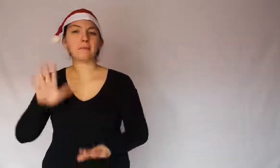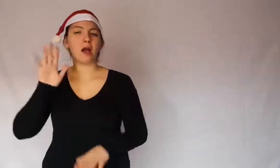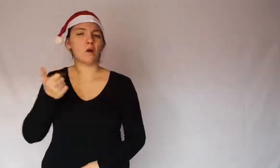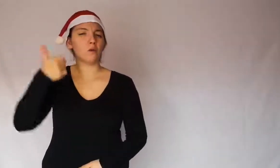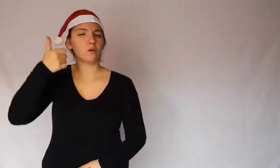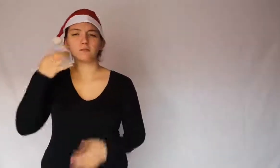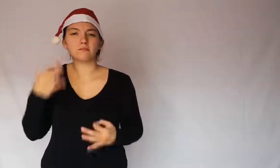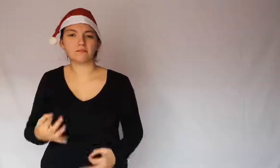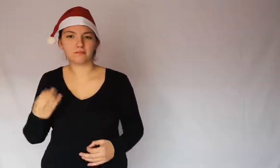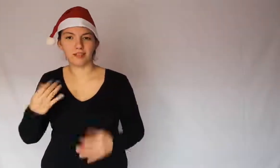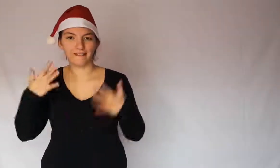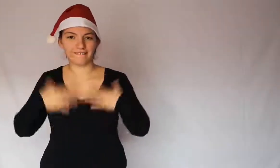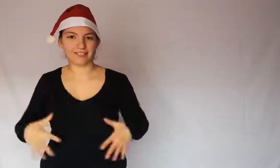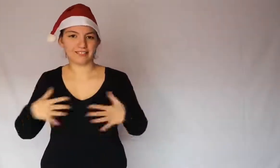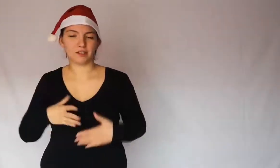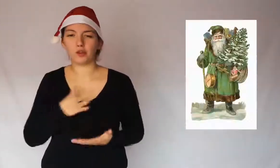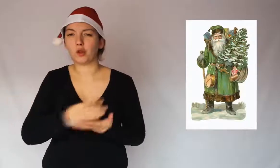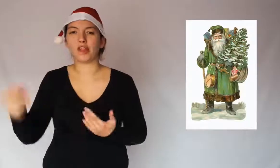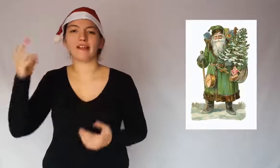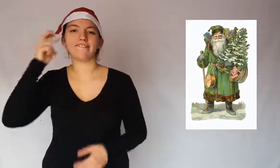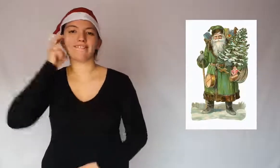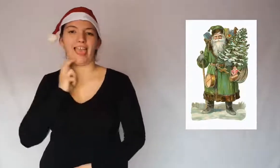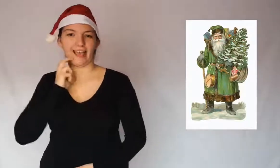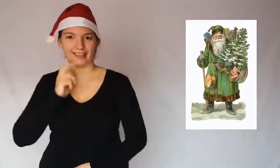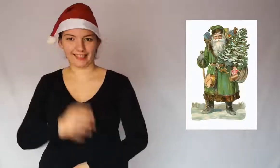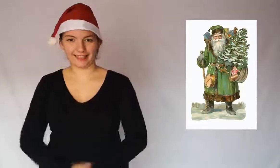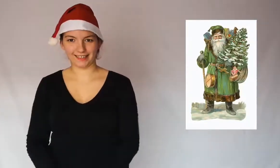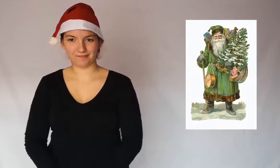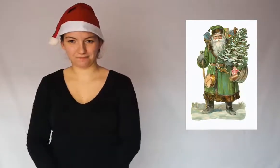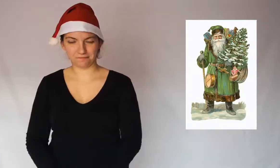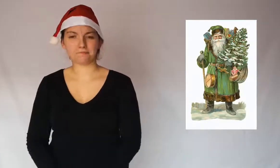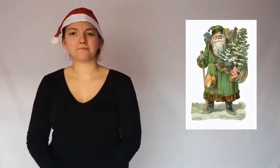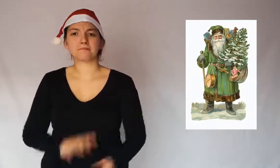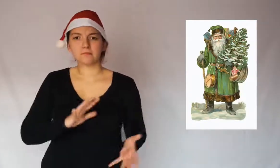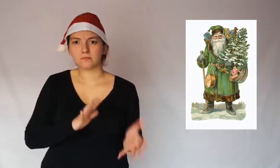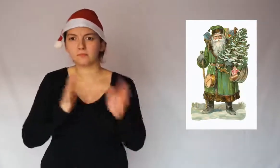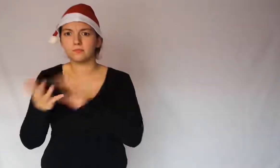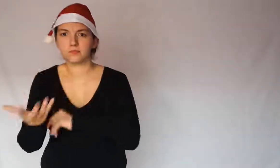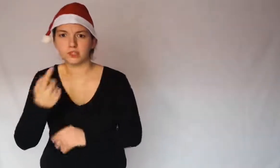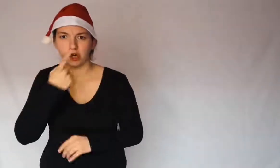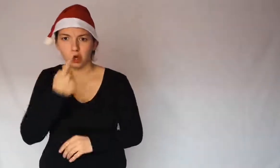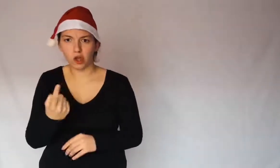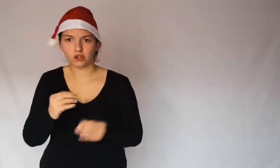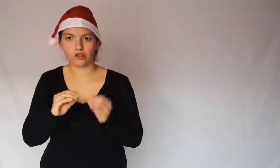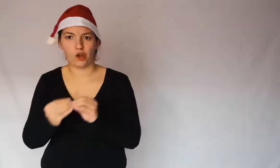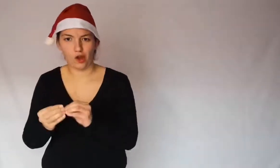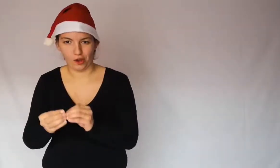But one thing was sure, he was dressed all in green. How did it turn red?